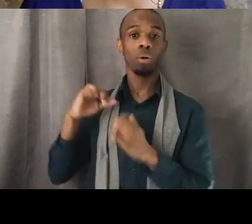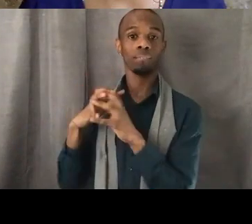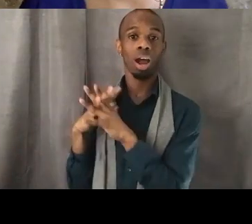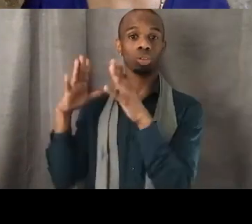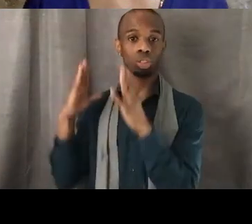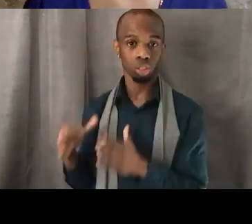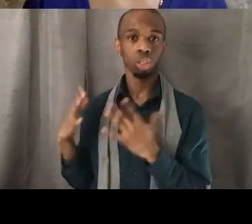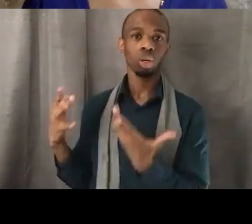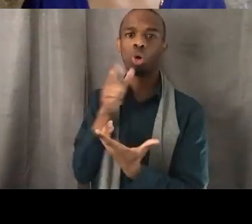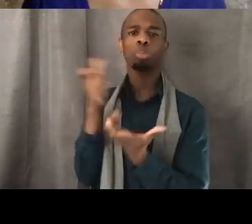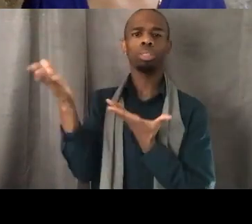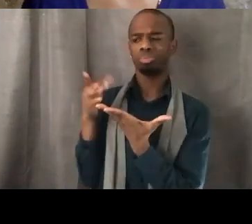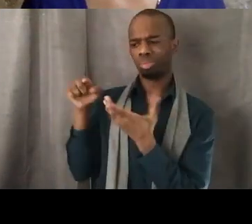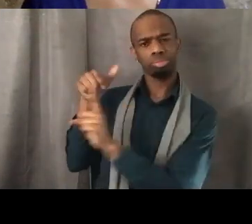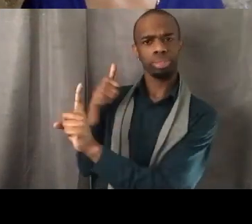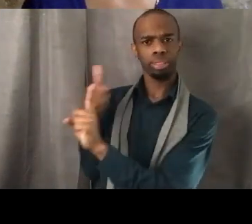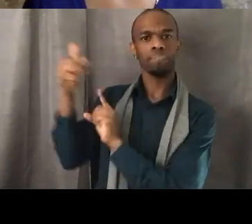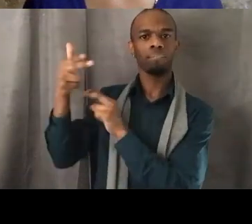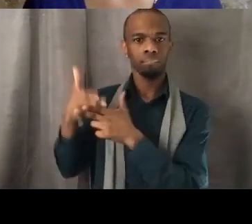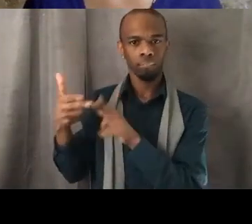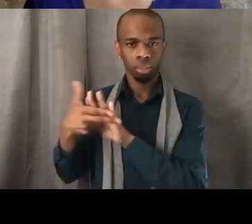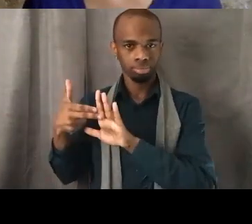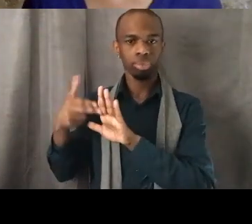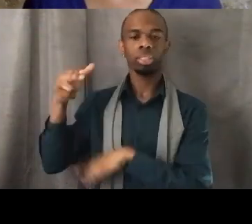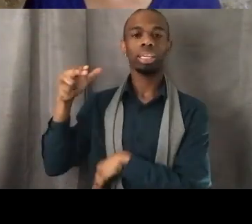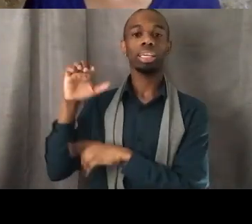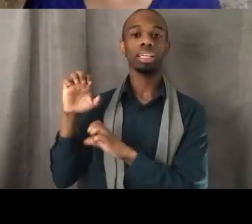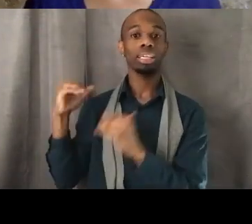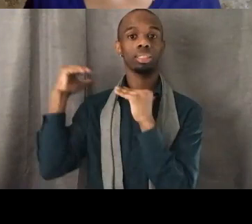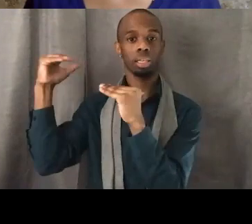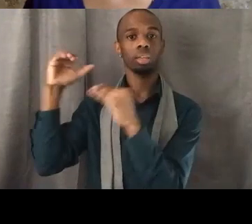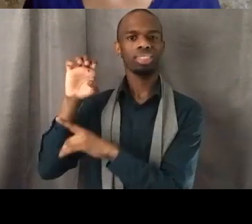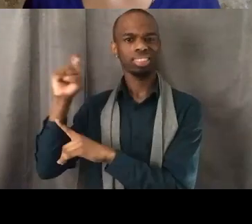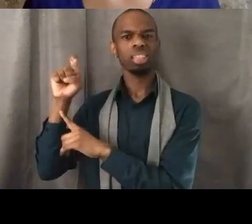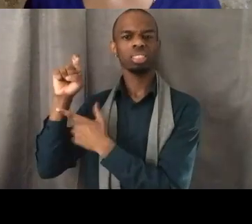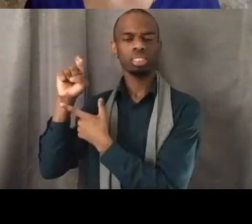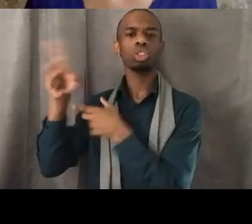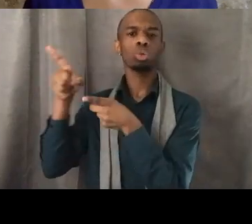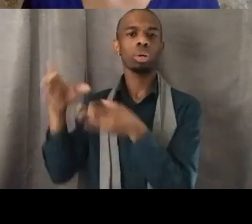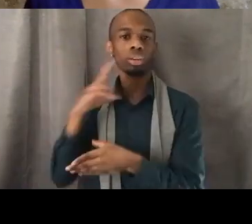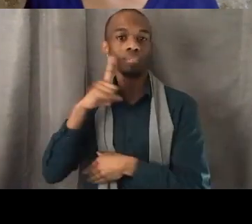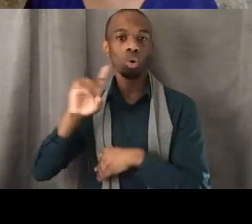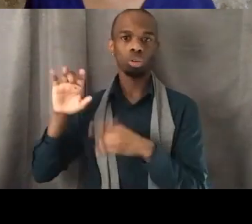serving as the Executive Director of the foundation who's my spirit sister and comrade in his book